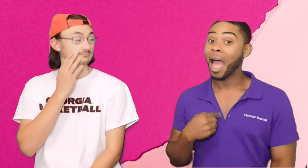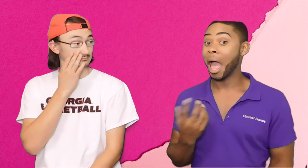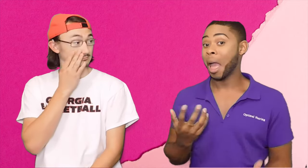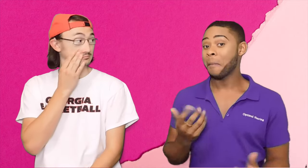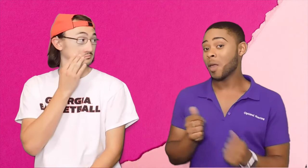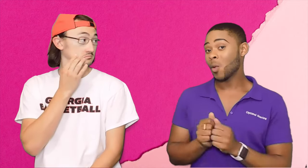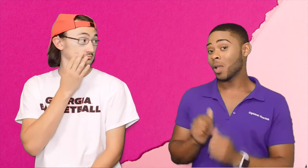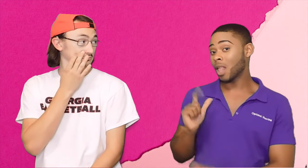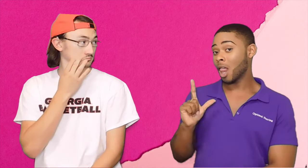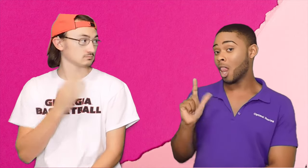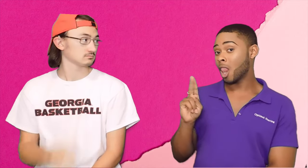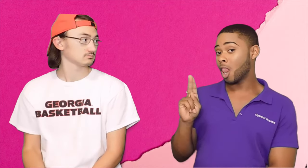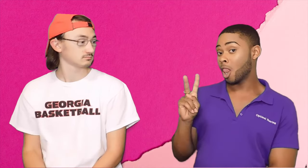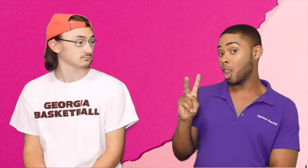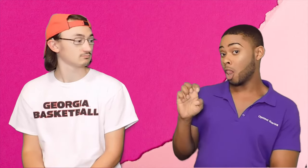I'm here with Luke